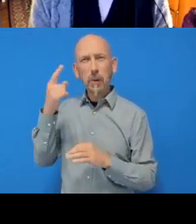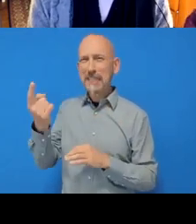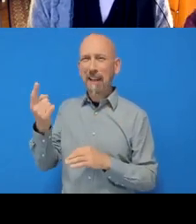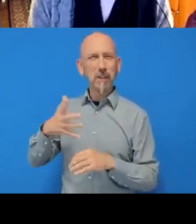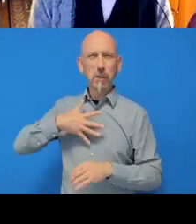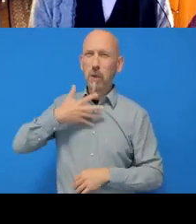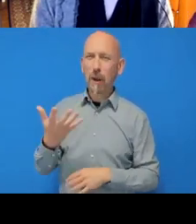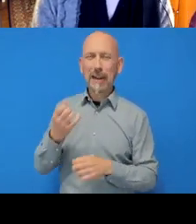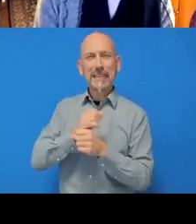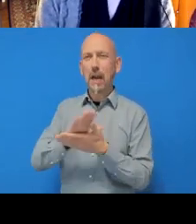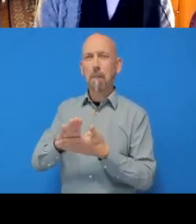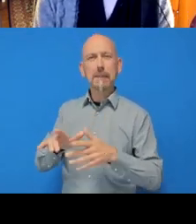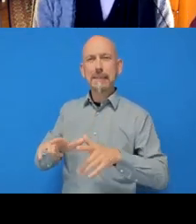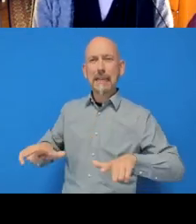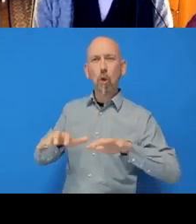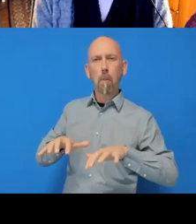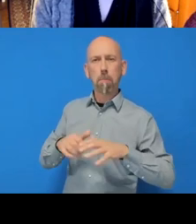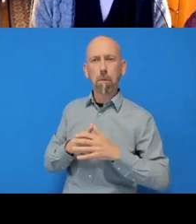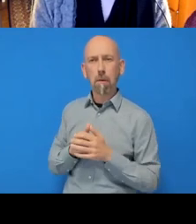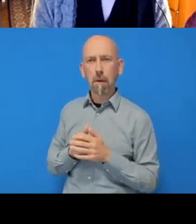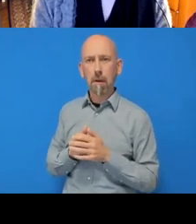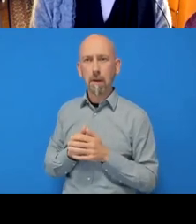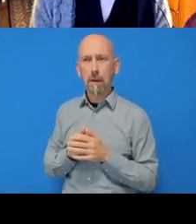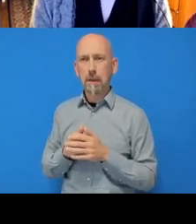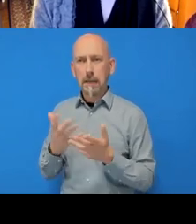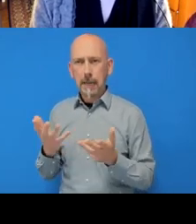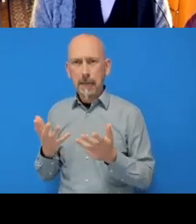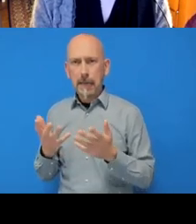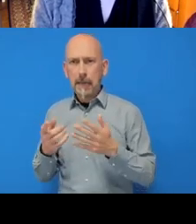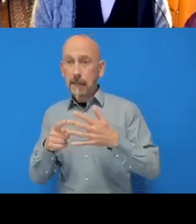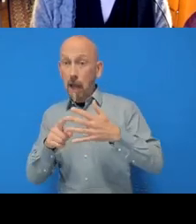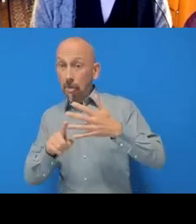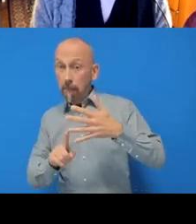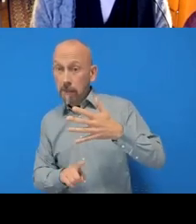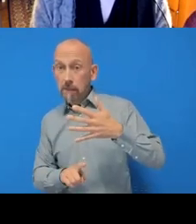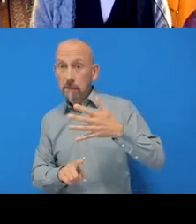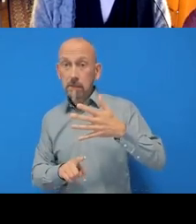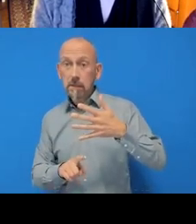but I found it useful to get started. The others are less